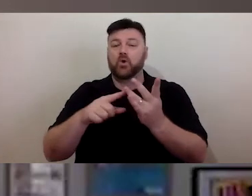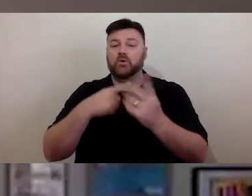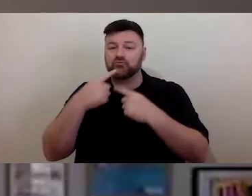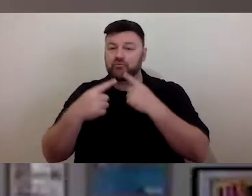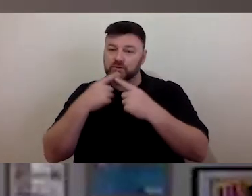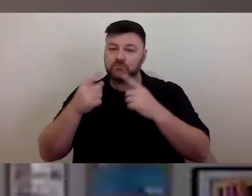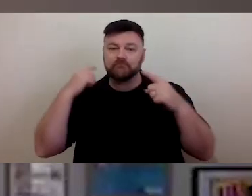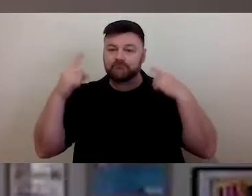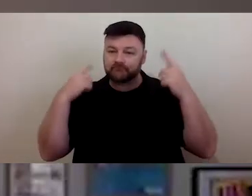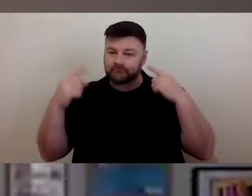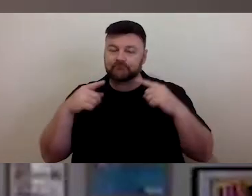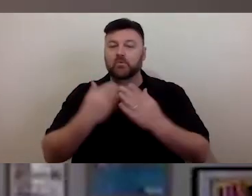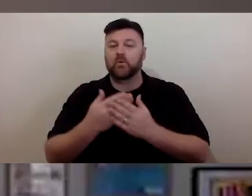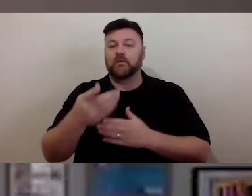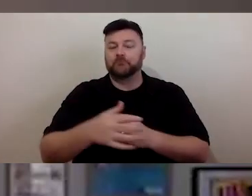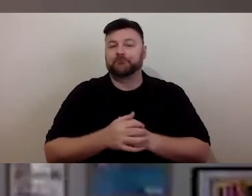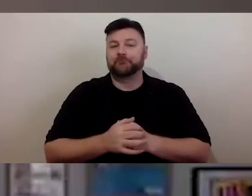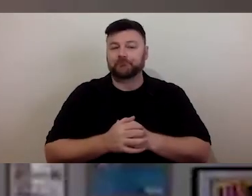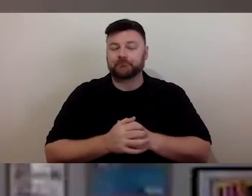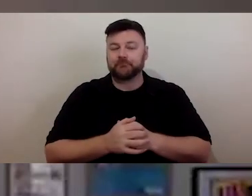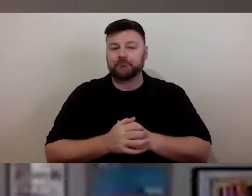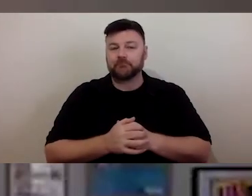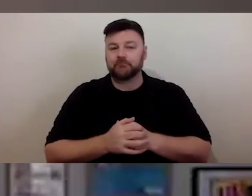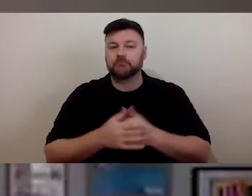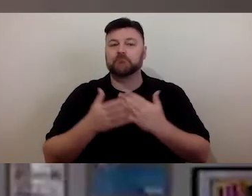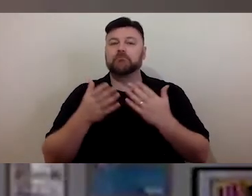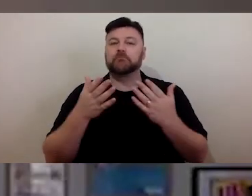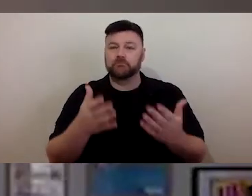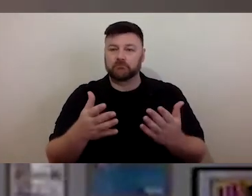It's been a great pleasure to get to know Martin and Jody over the past